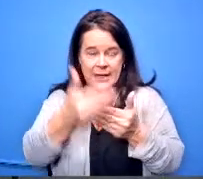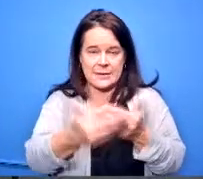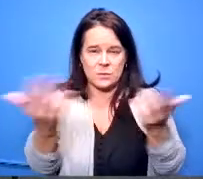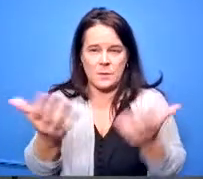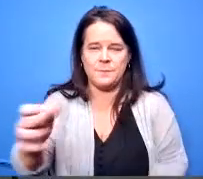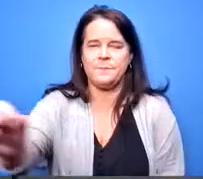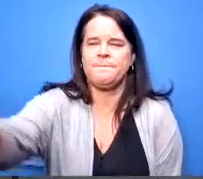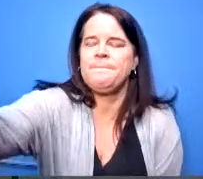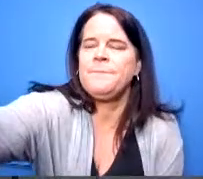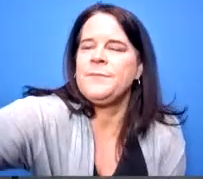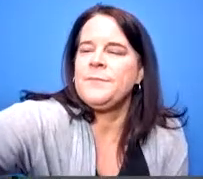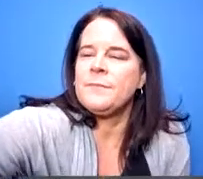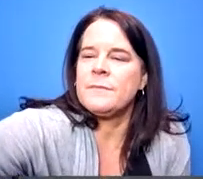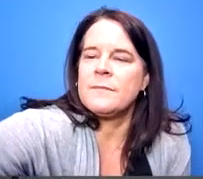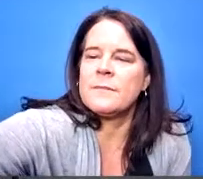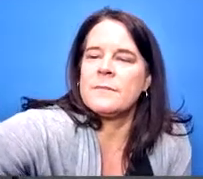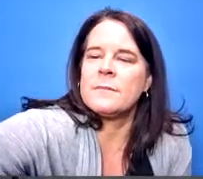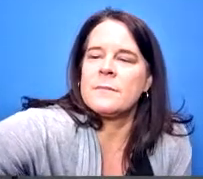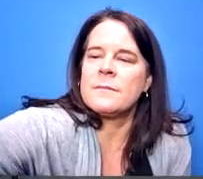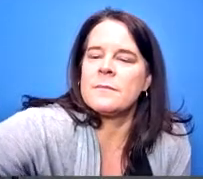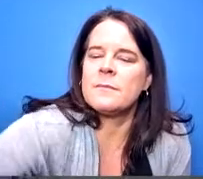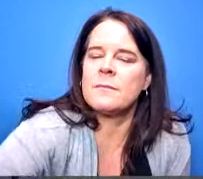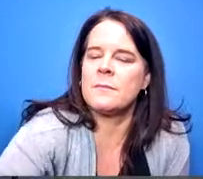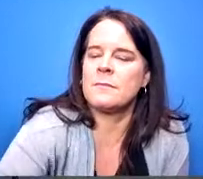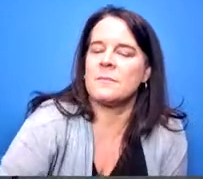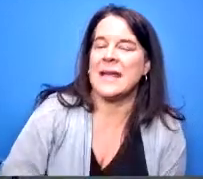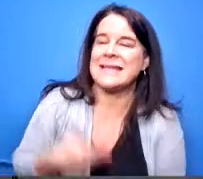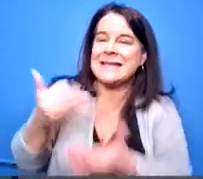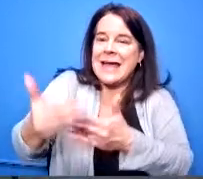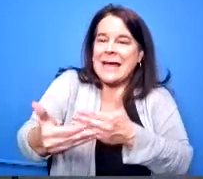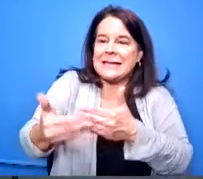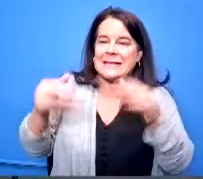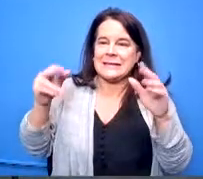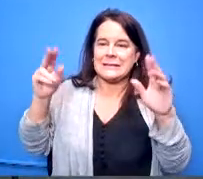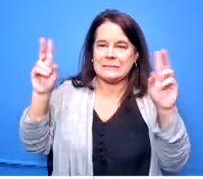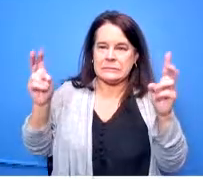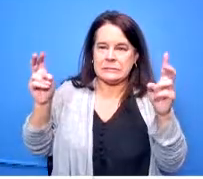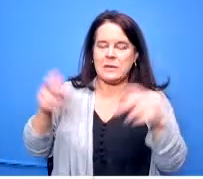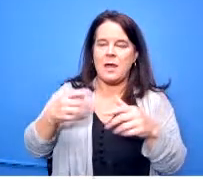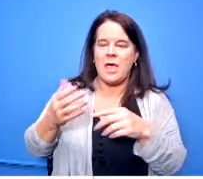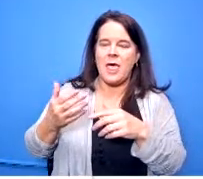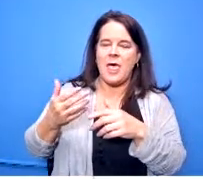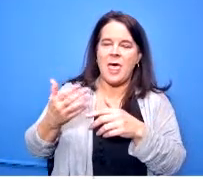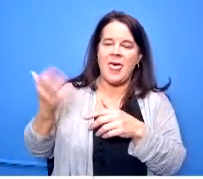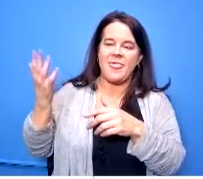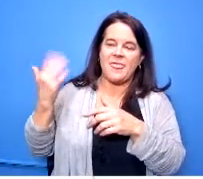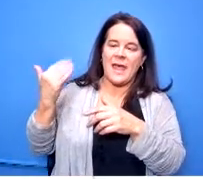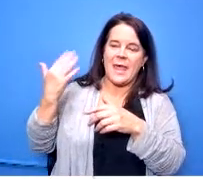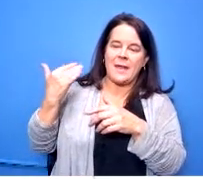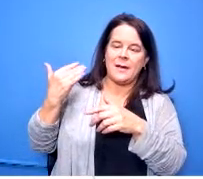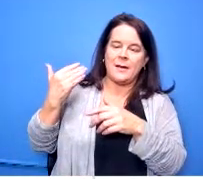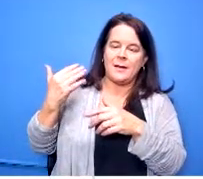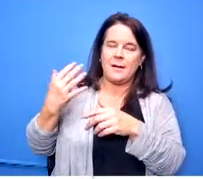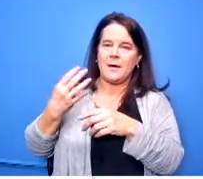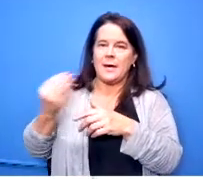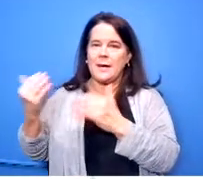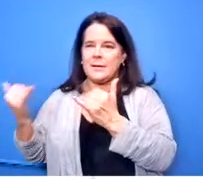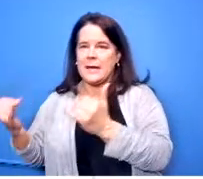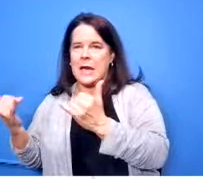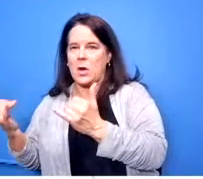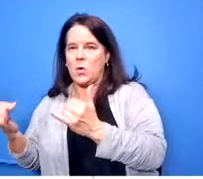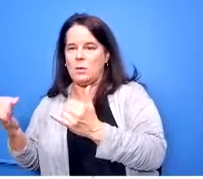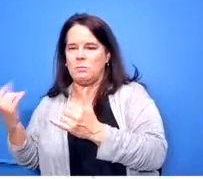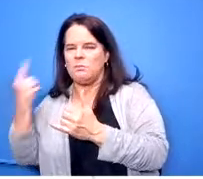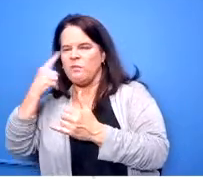i have one zen in now that is bs n sports inc for 4498